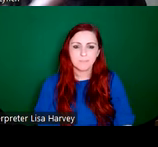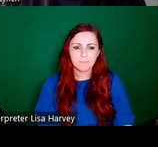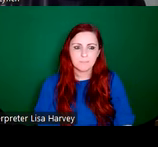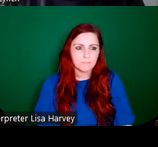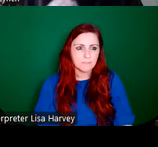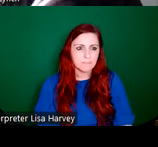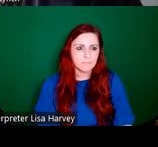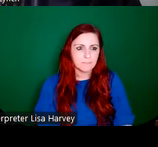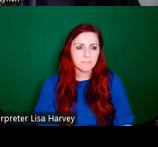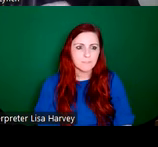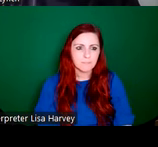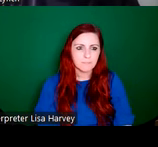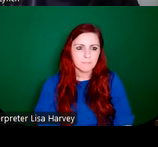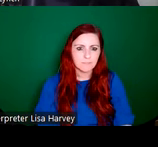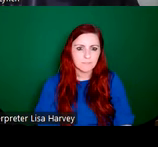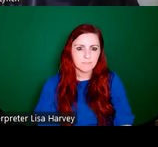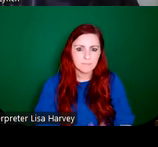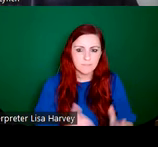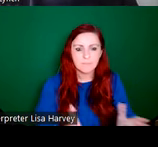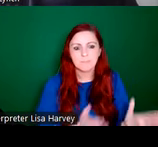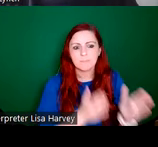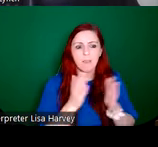co operative movement are very much focused on agricultural rural cooperatives